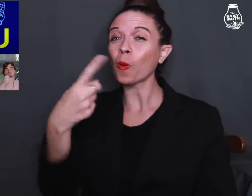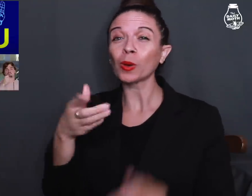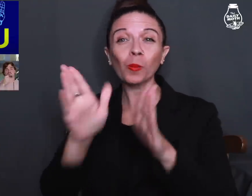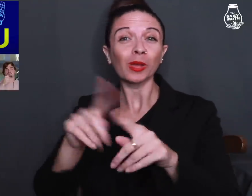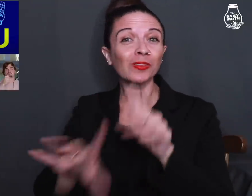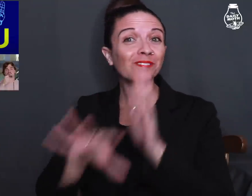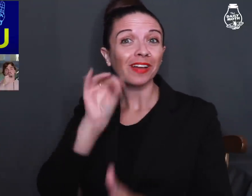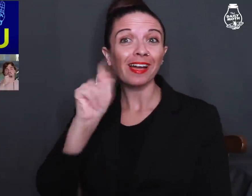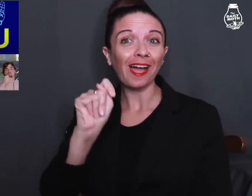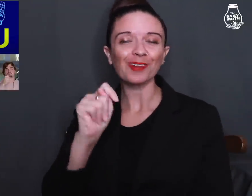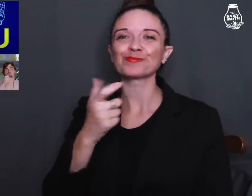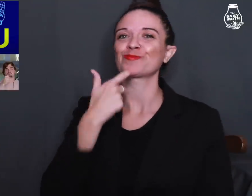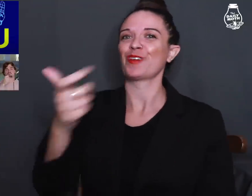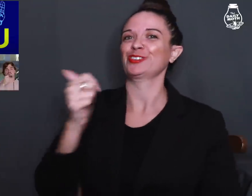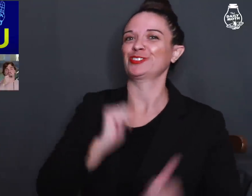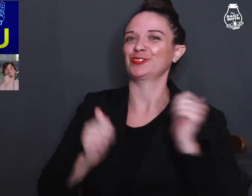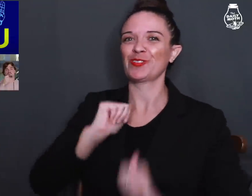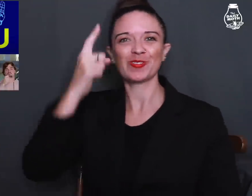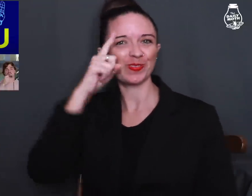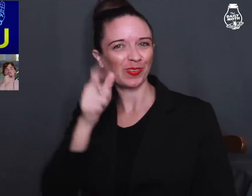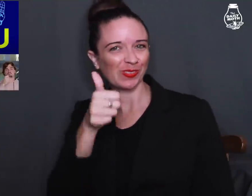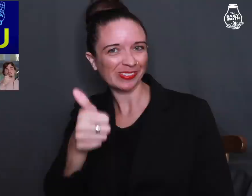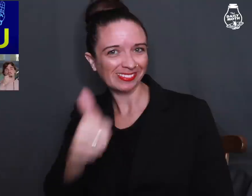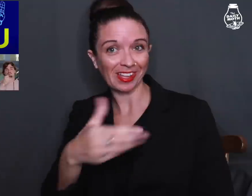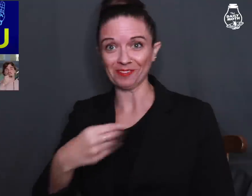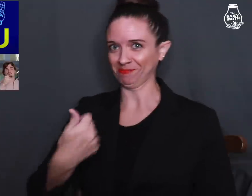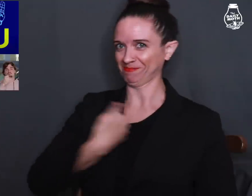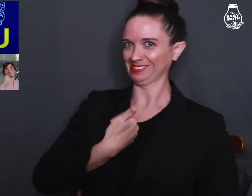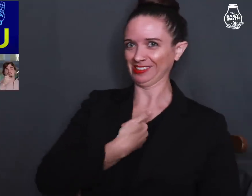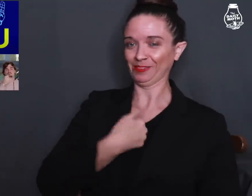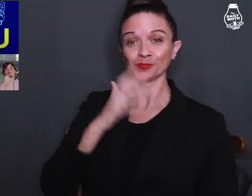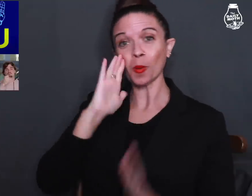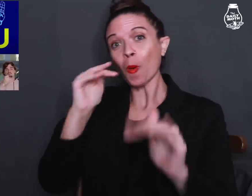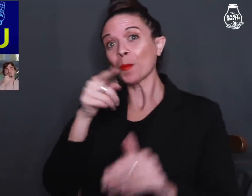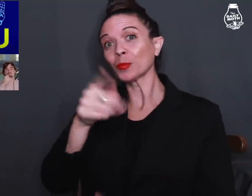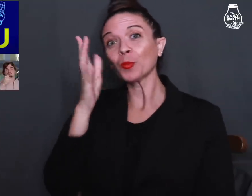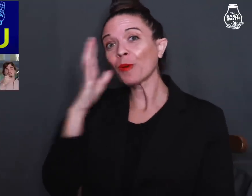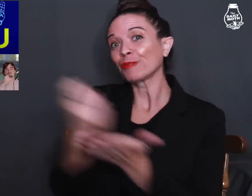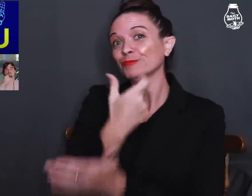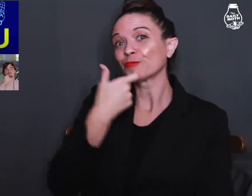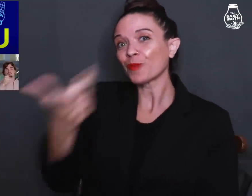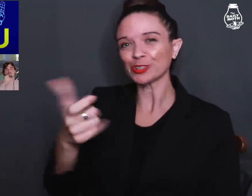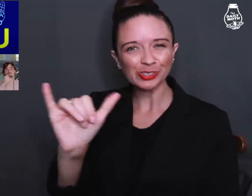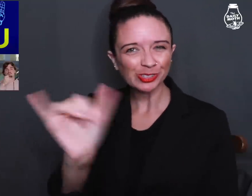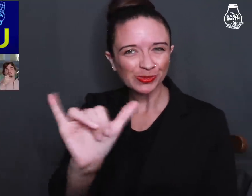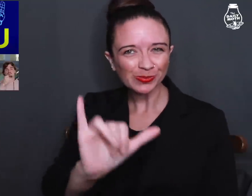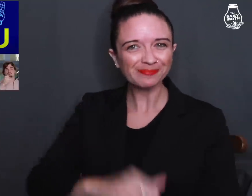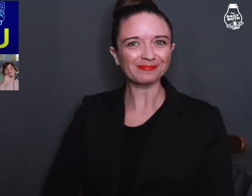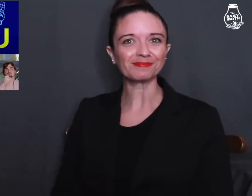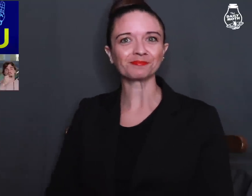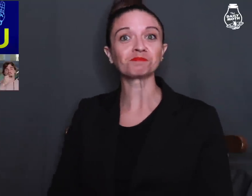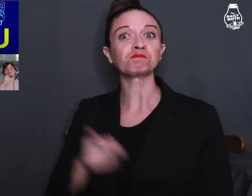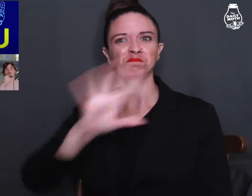The only way to find out is to watch the show for myself and I hope you will too.